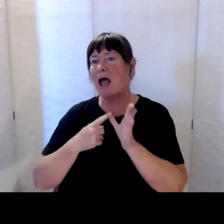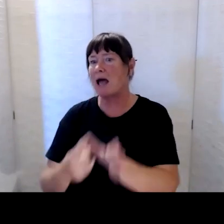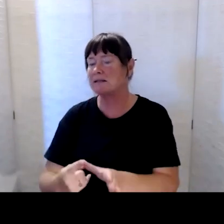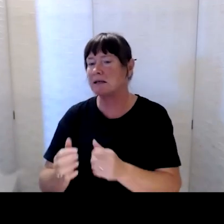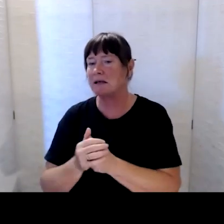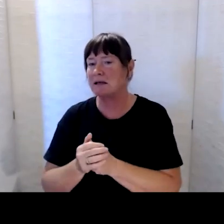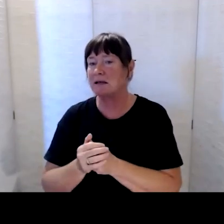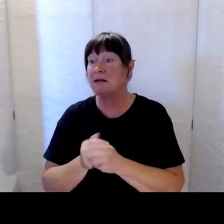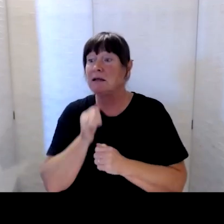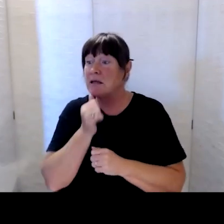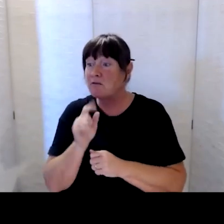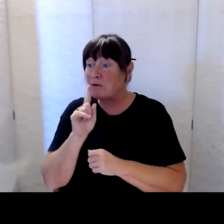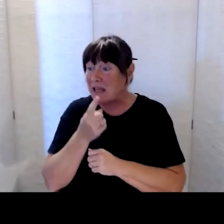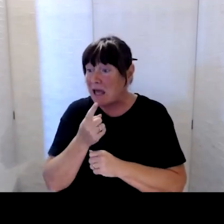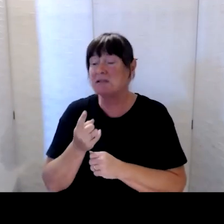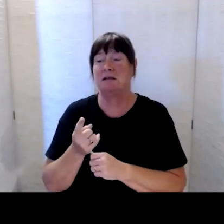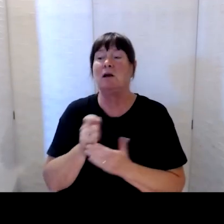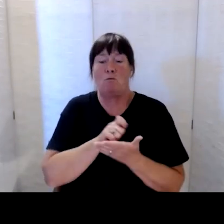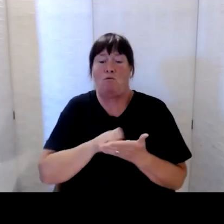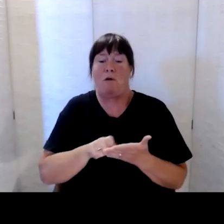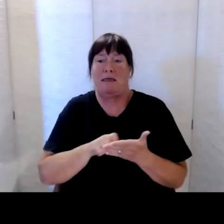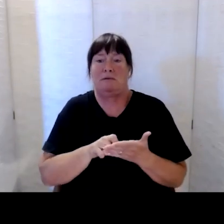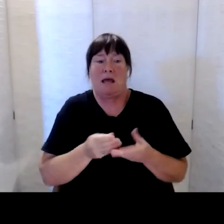the team will record those and come back to you.